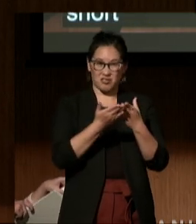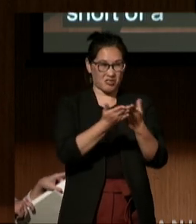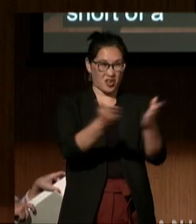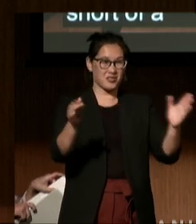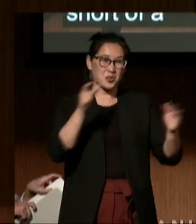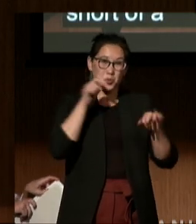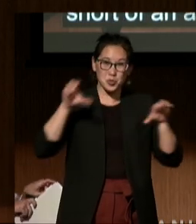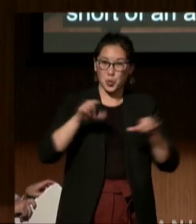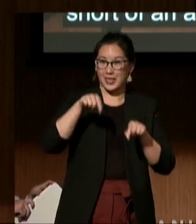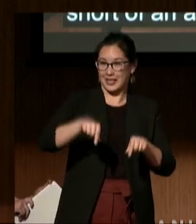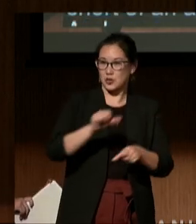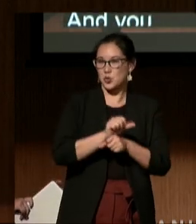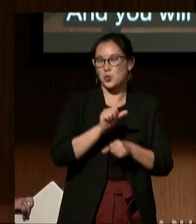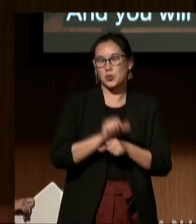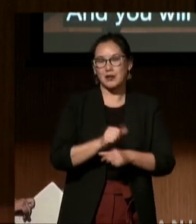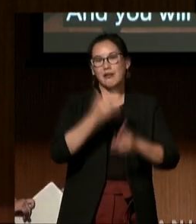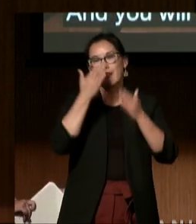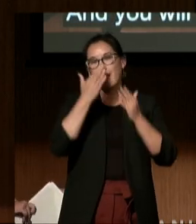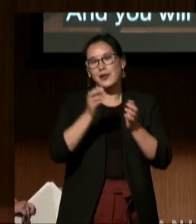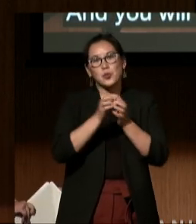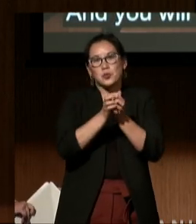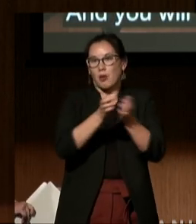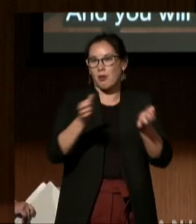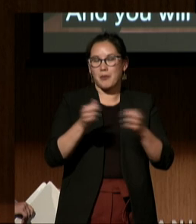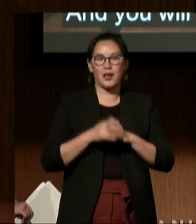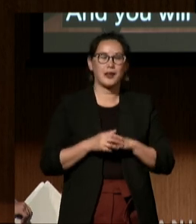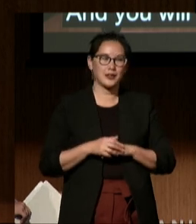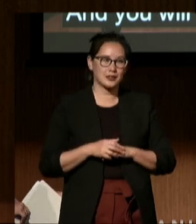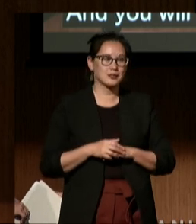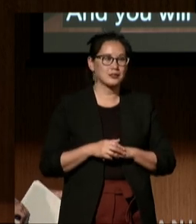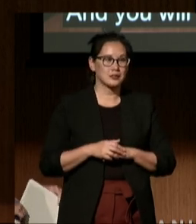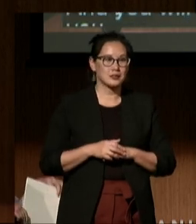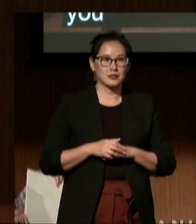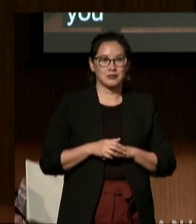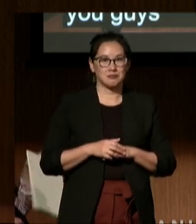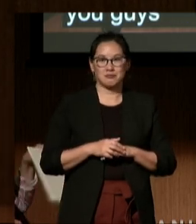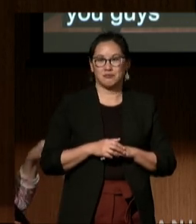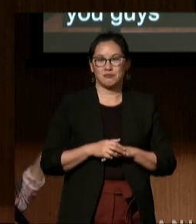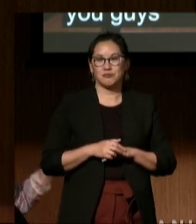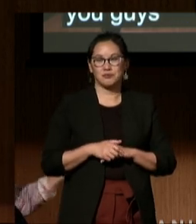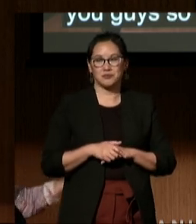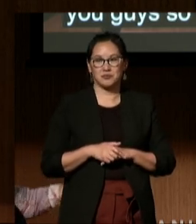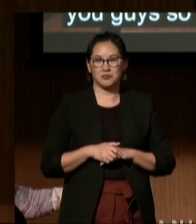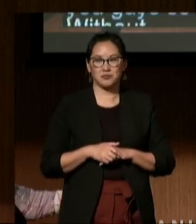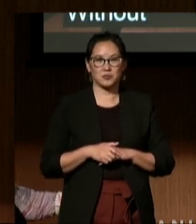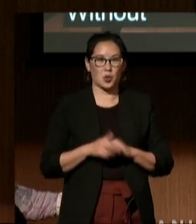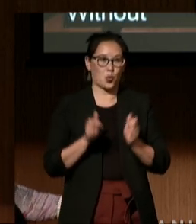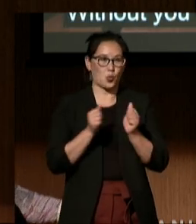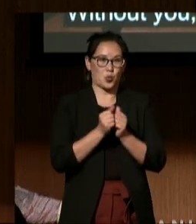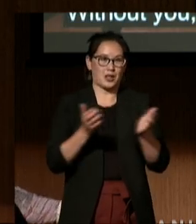you know, I thank you guys so much. Without you, you know, it would be,